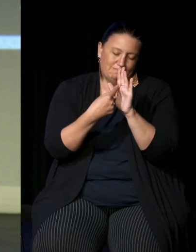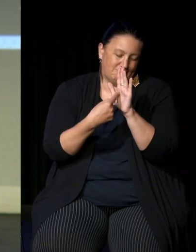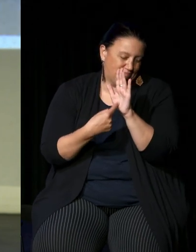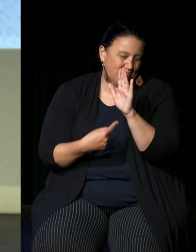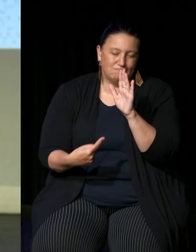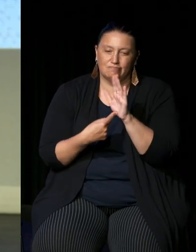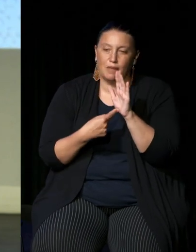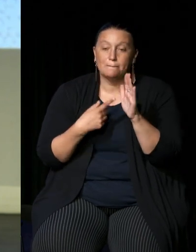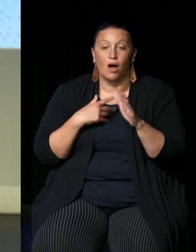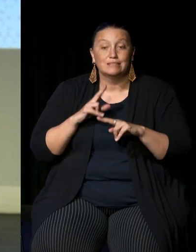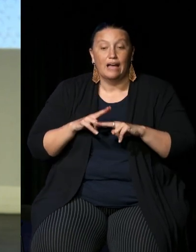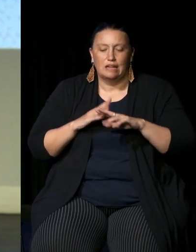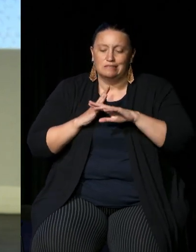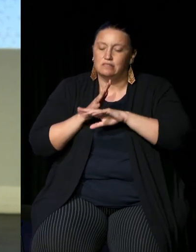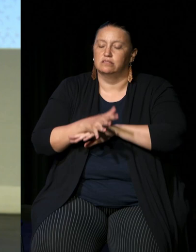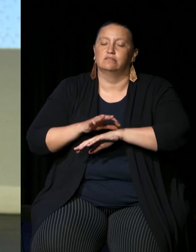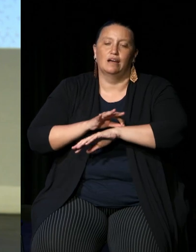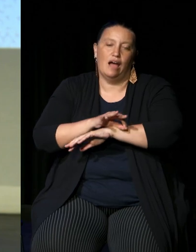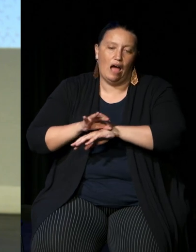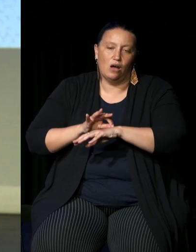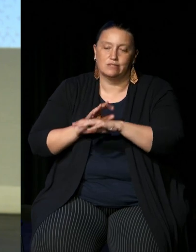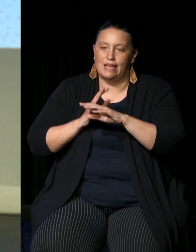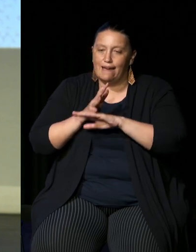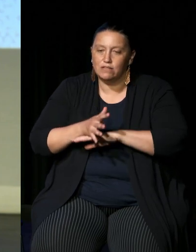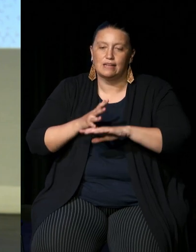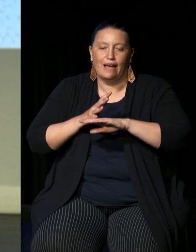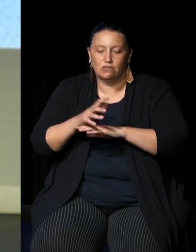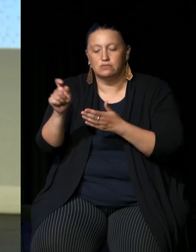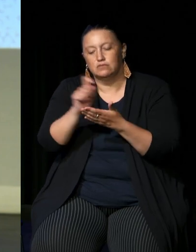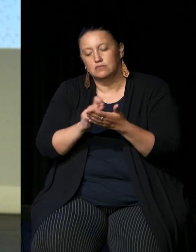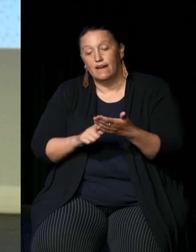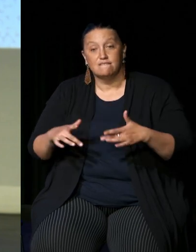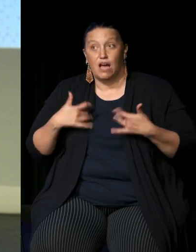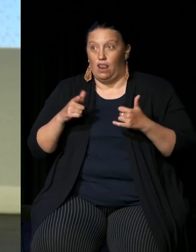my dad put a lot of time into that report he felt like he was the articulated Vision to take